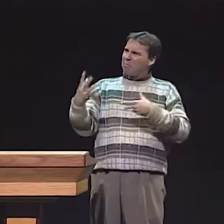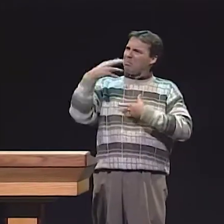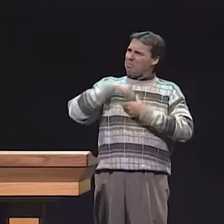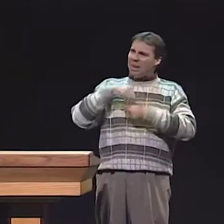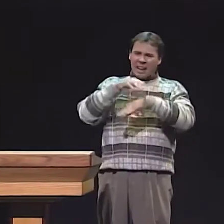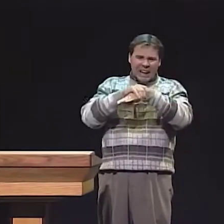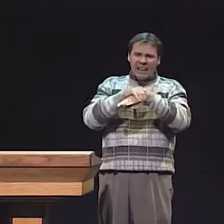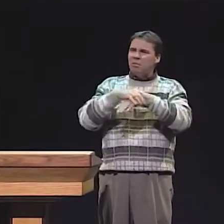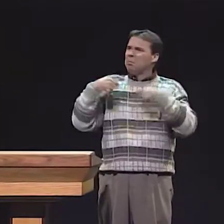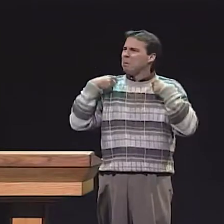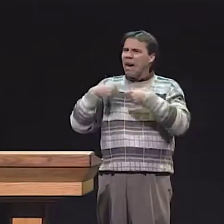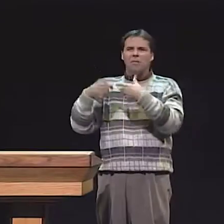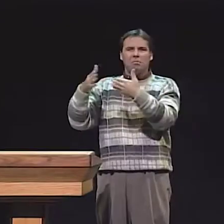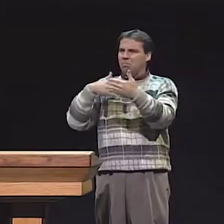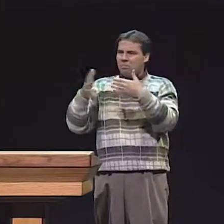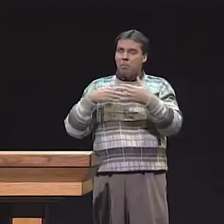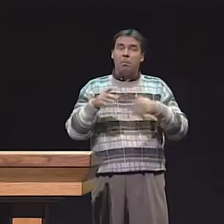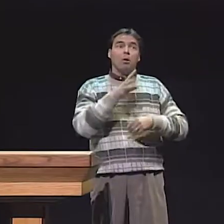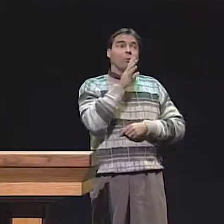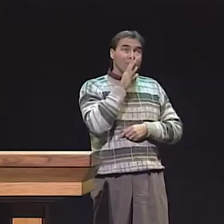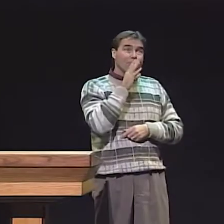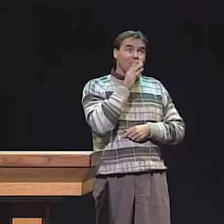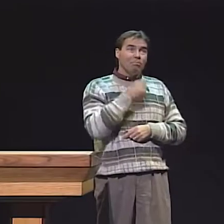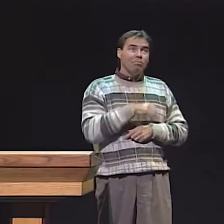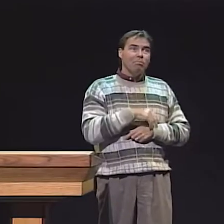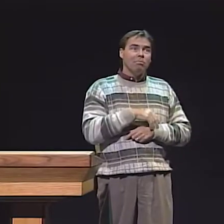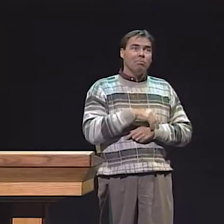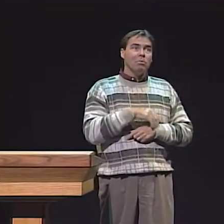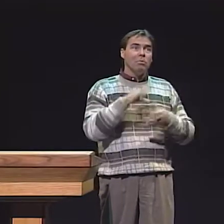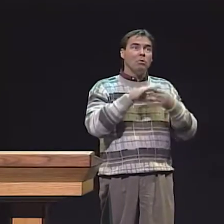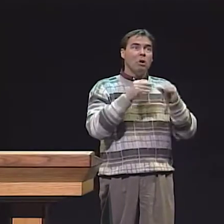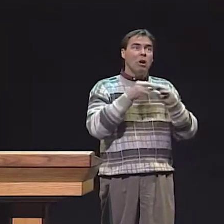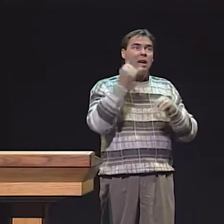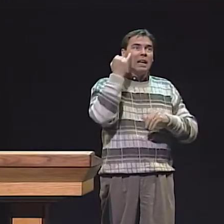AND OF COURSE, THEY DID THE STUDY WITH CHILDREN WHO ARE HEARING